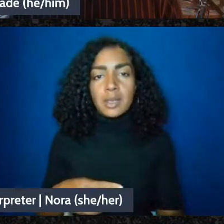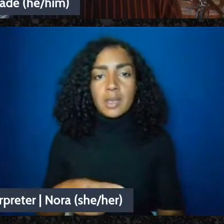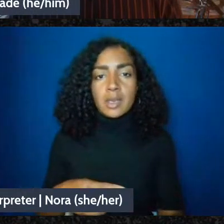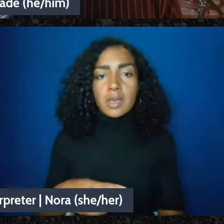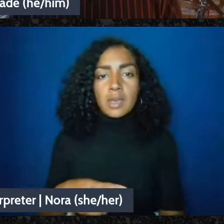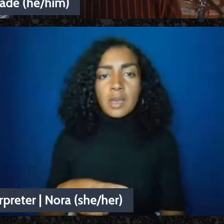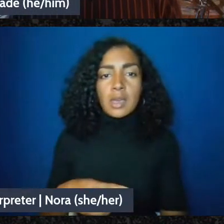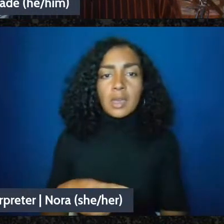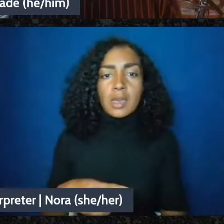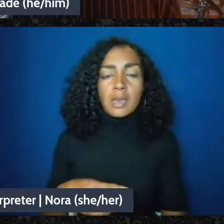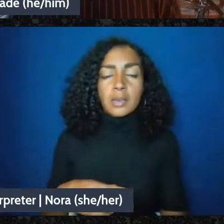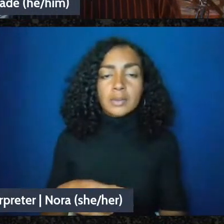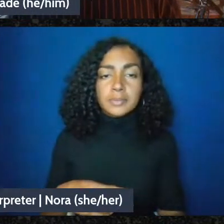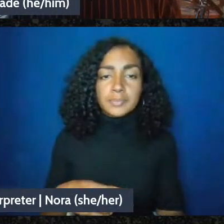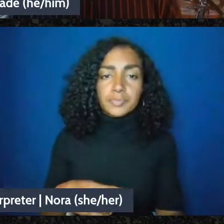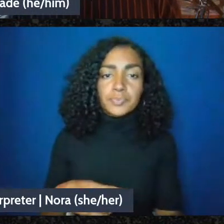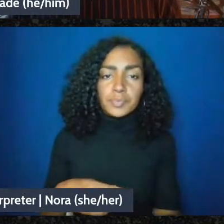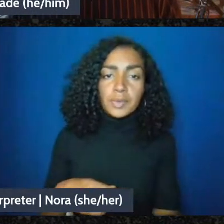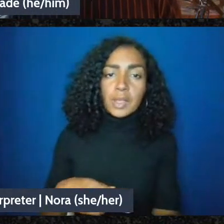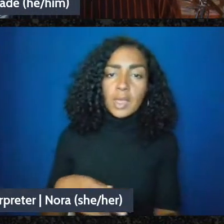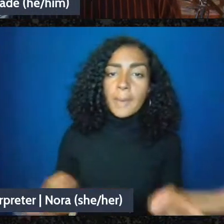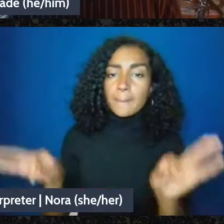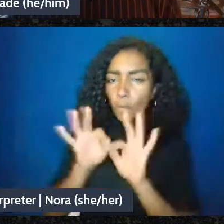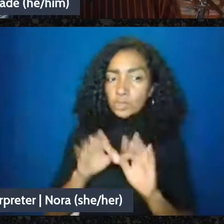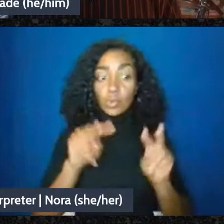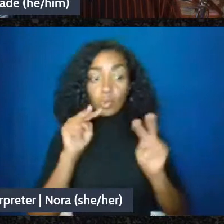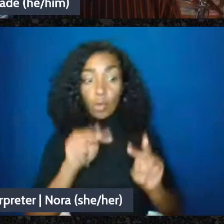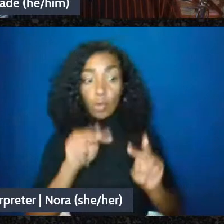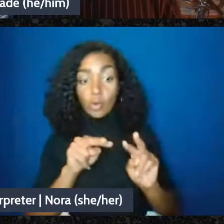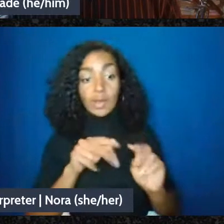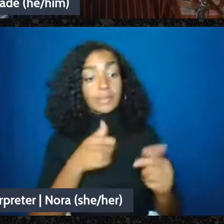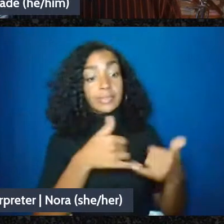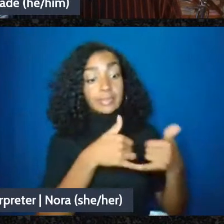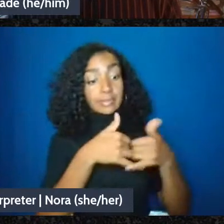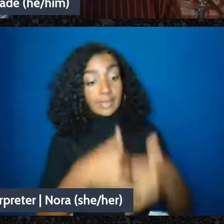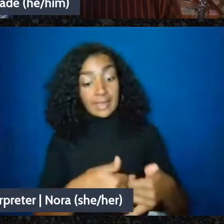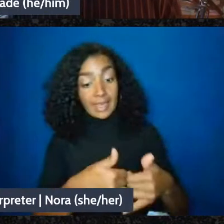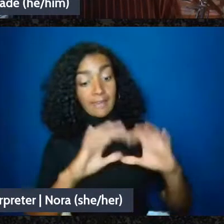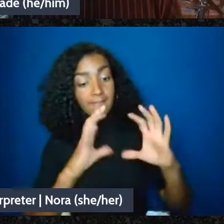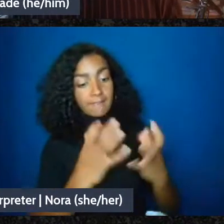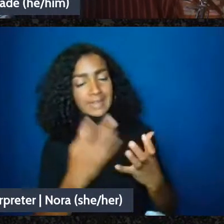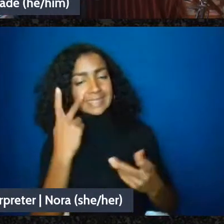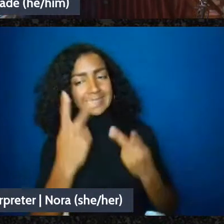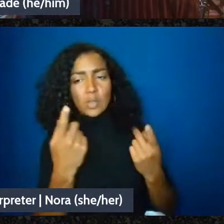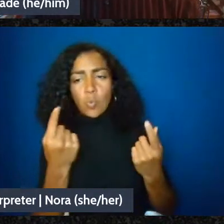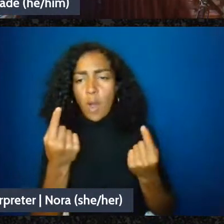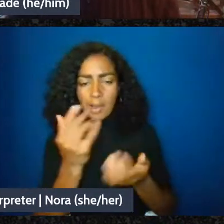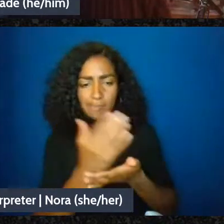and reduce that piece of it as-as income. So let's say that somebody gives you a hundred dollars and